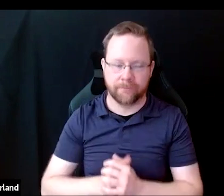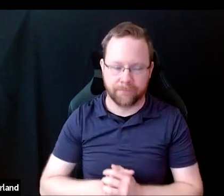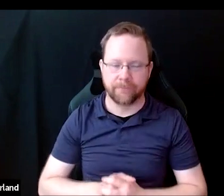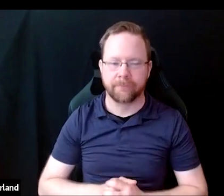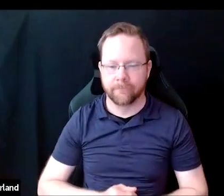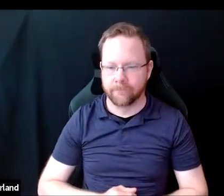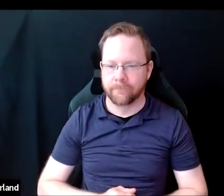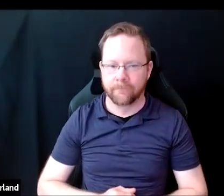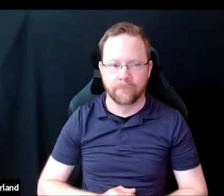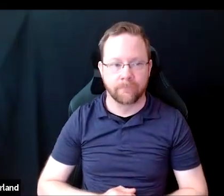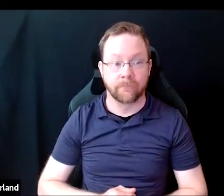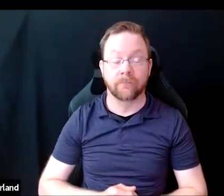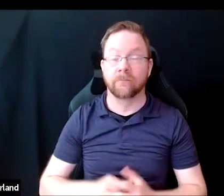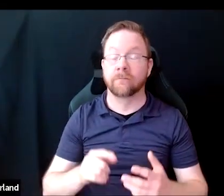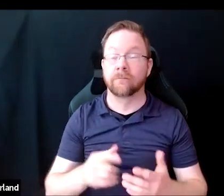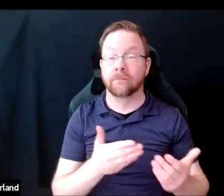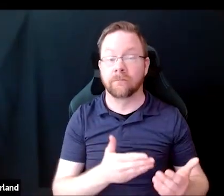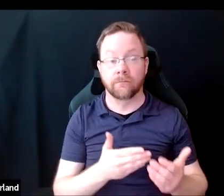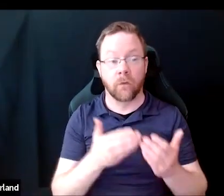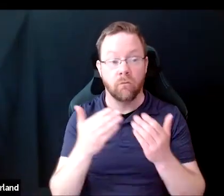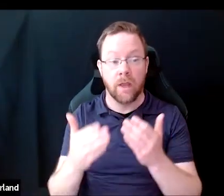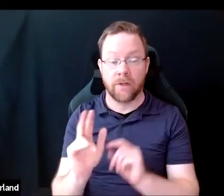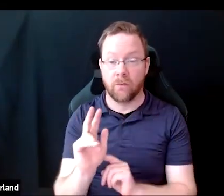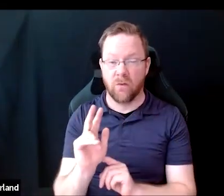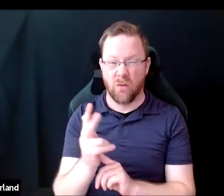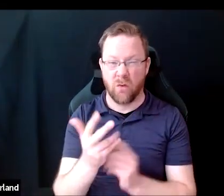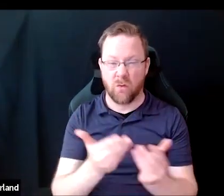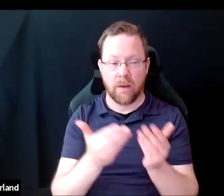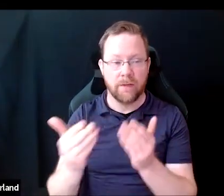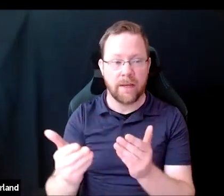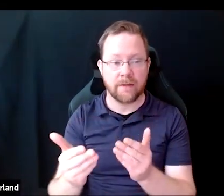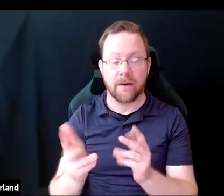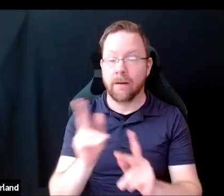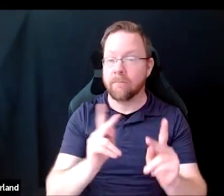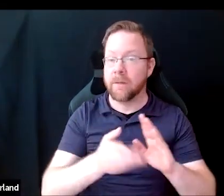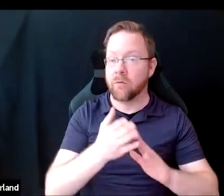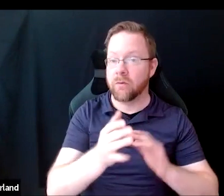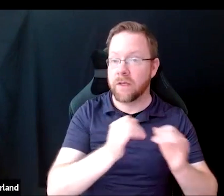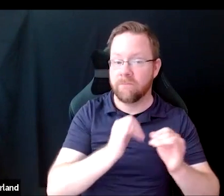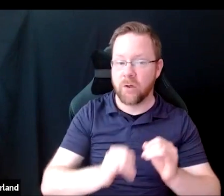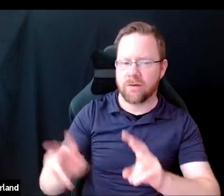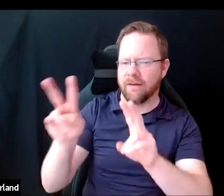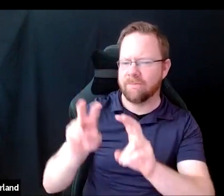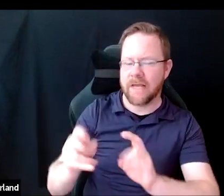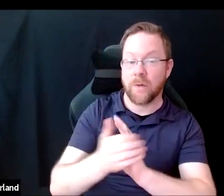Our third recommendation is that interviewers evaluate interviewees' skills and experiences